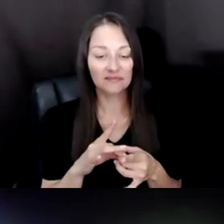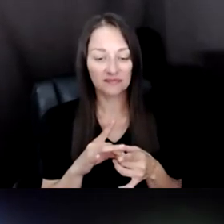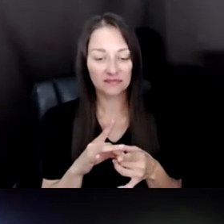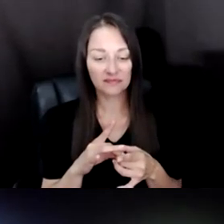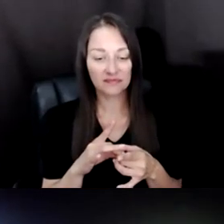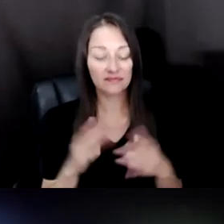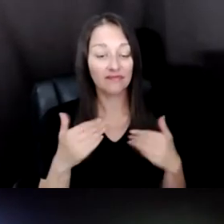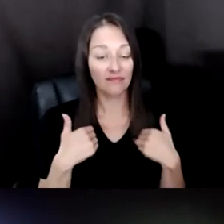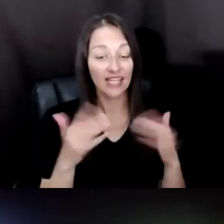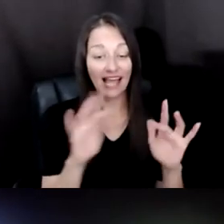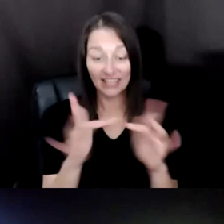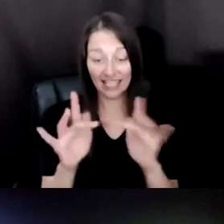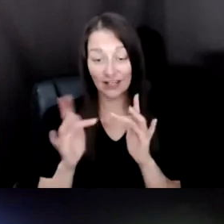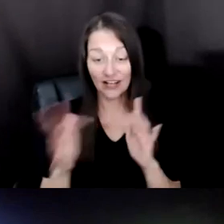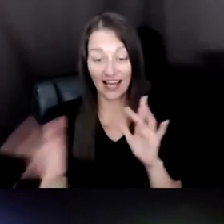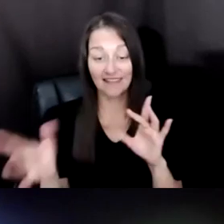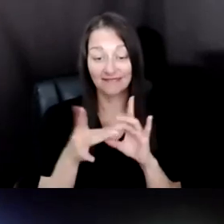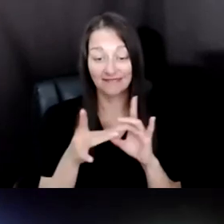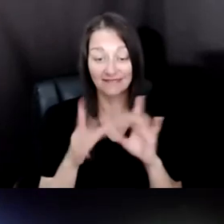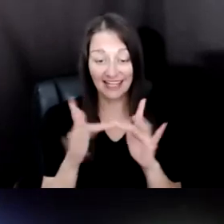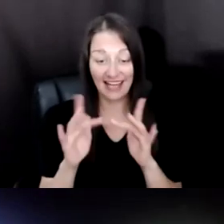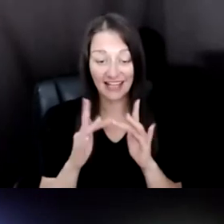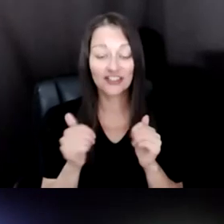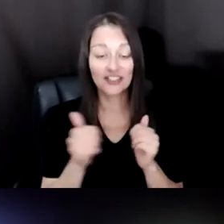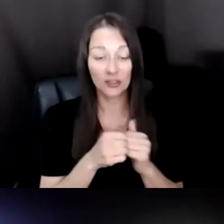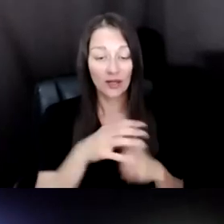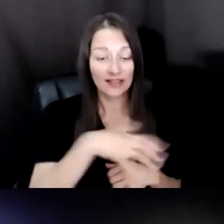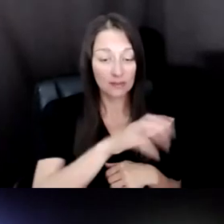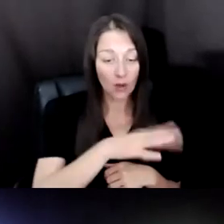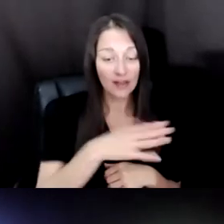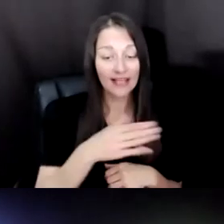CONNECTION BASICALLY BETWEEN THIS BOWLING ALLEY AND THE WALKER ARTS CENTER. AND THERE WERE NO,